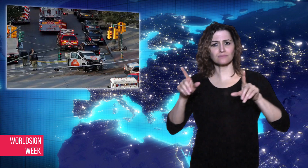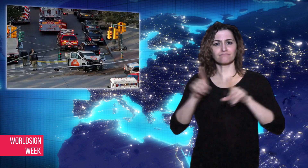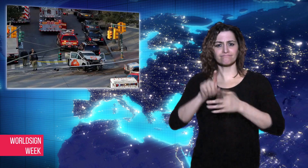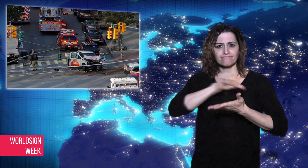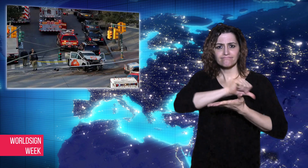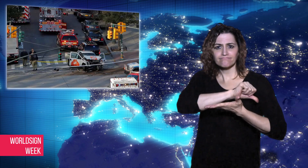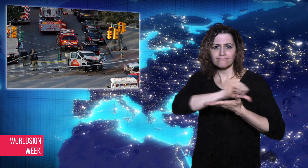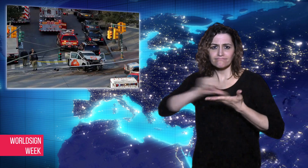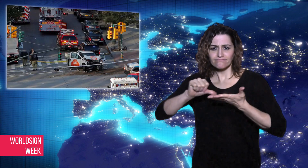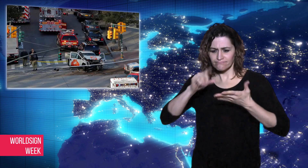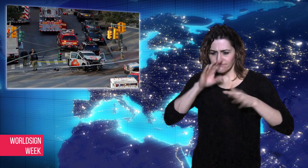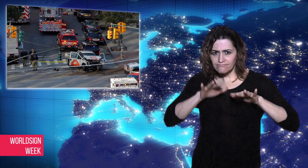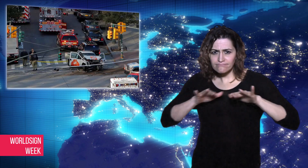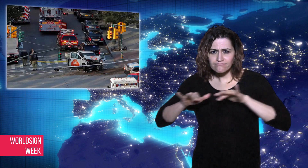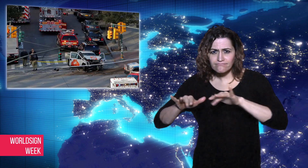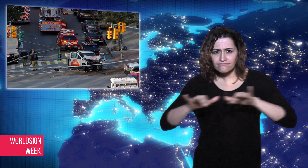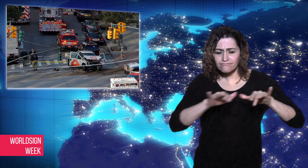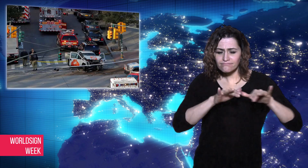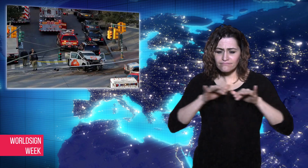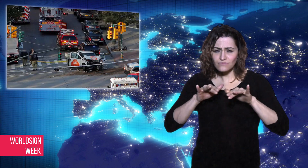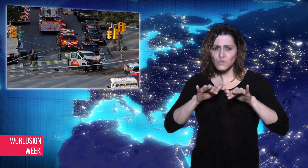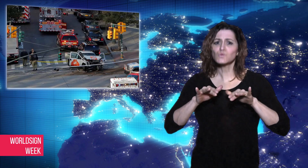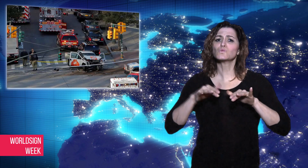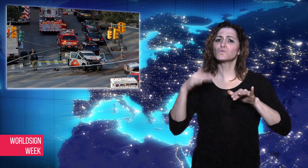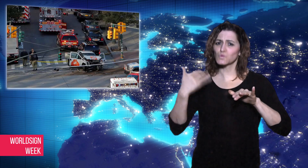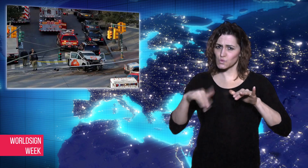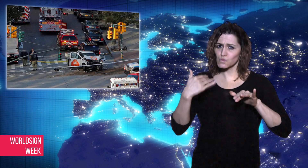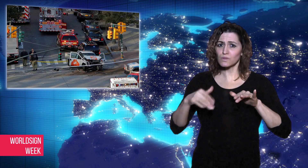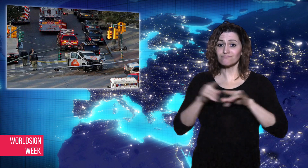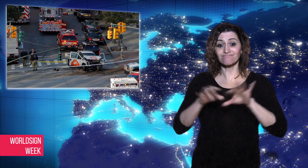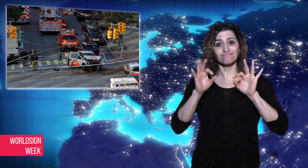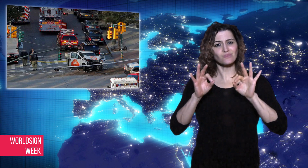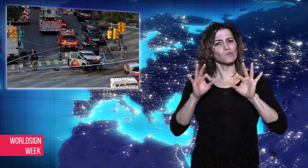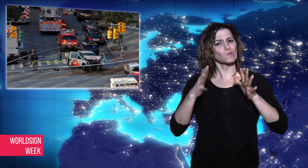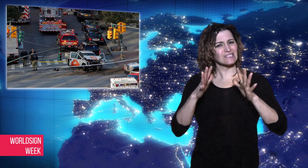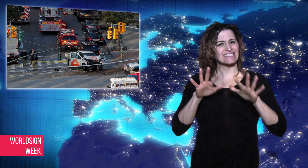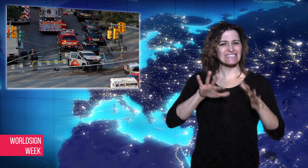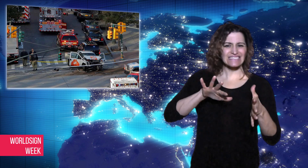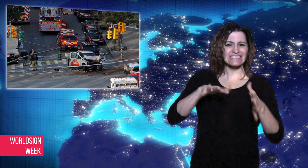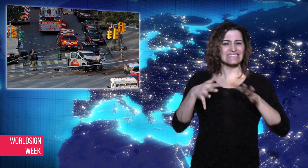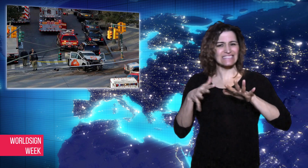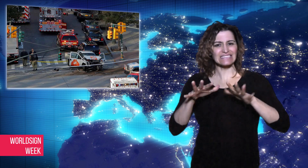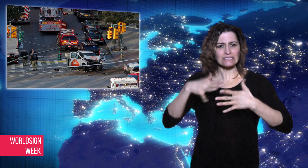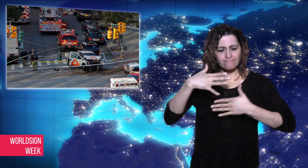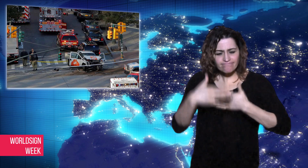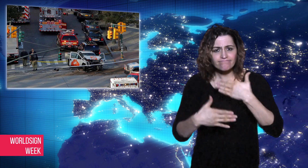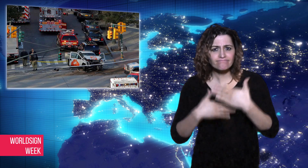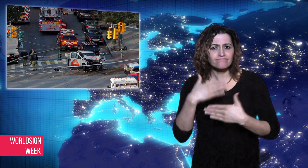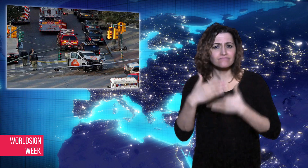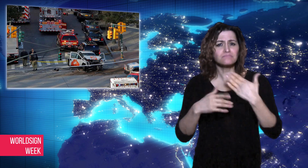survive. Government officials say it